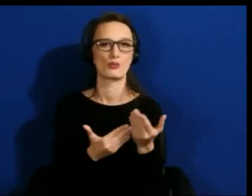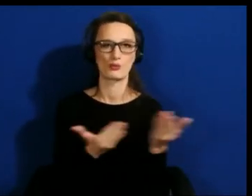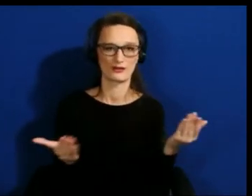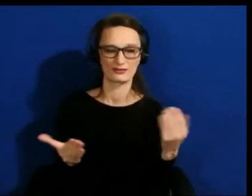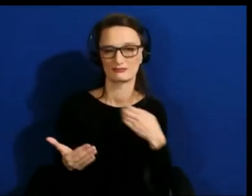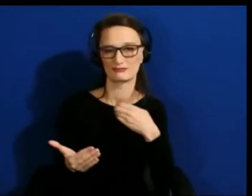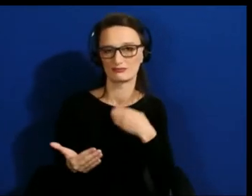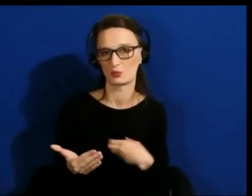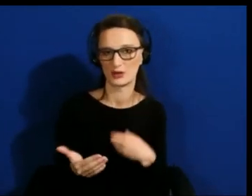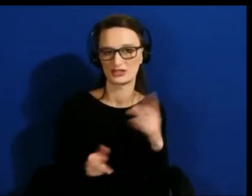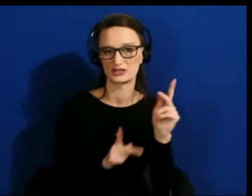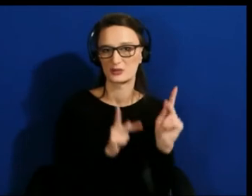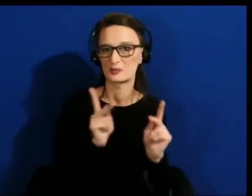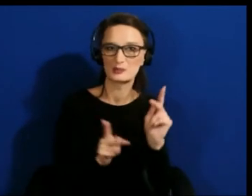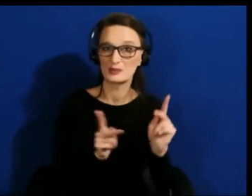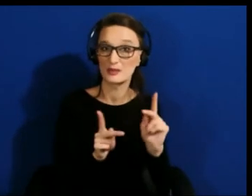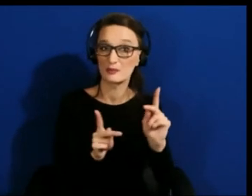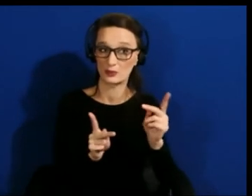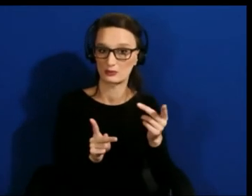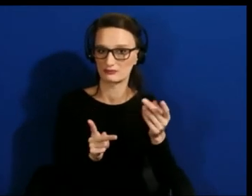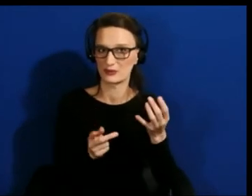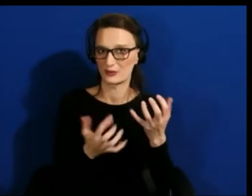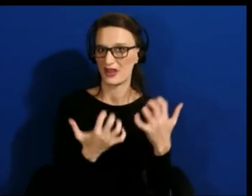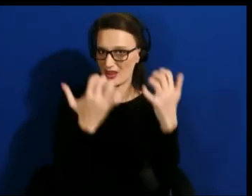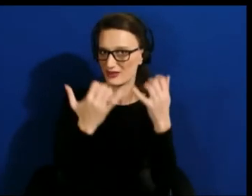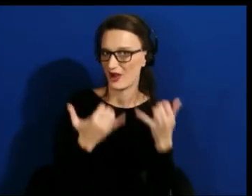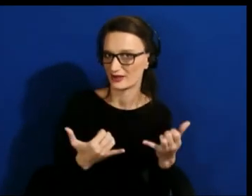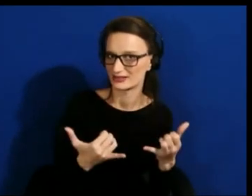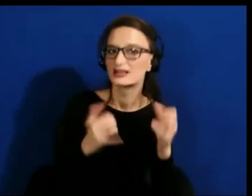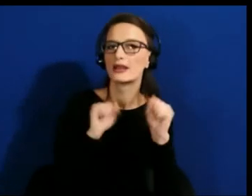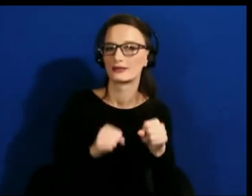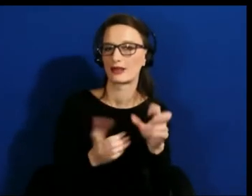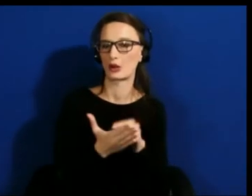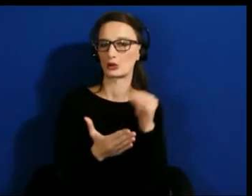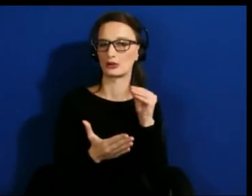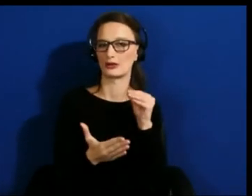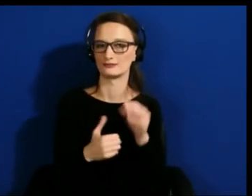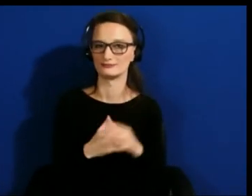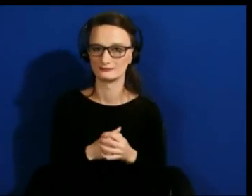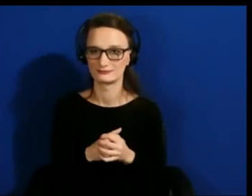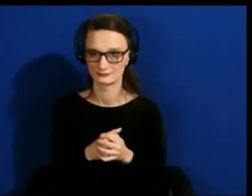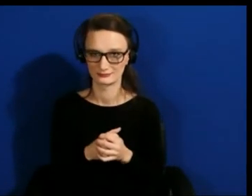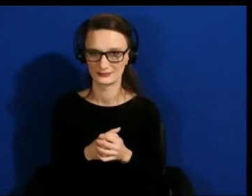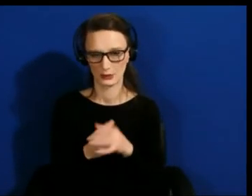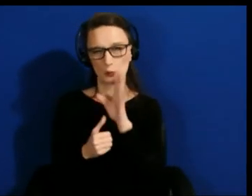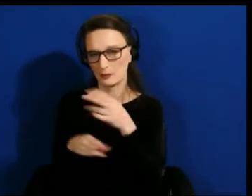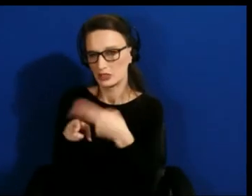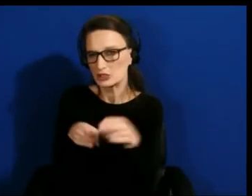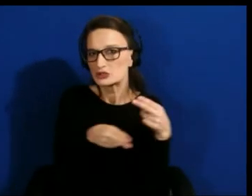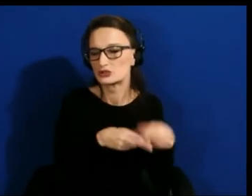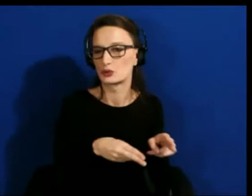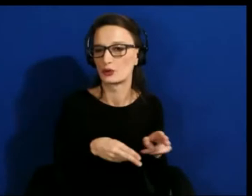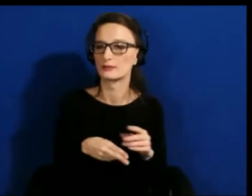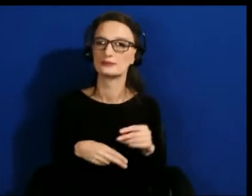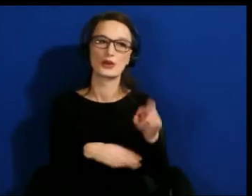listening to this today could take away and just keep it fairly short each, but - Regine, if I could start with you?